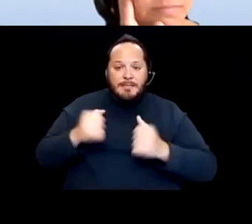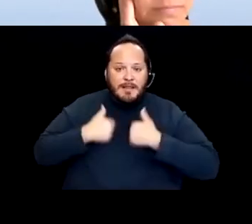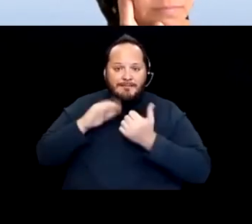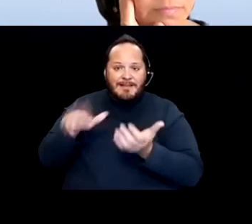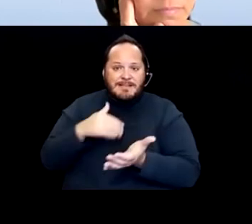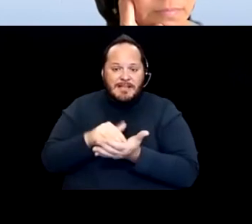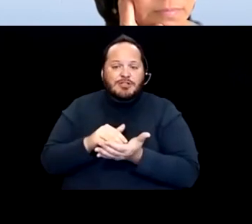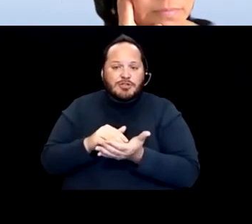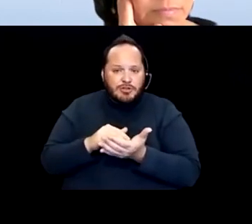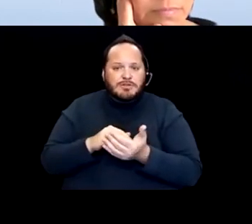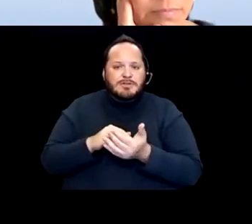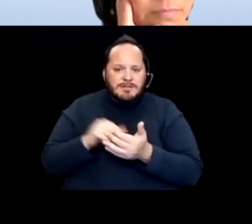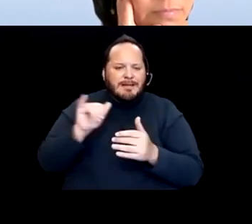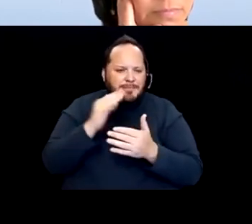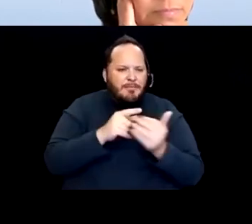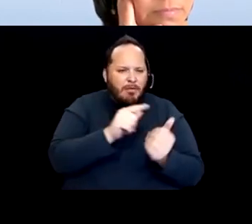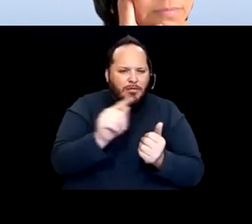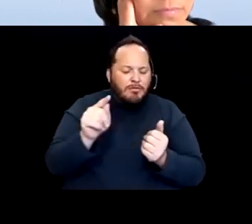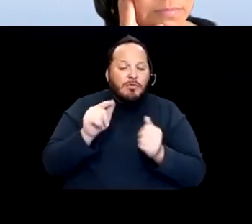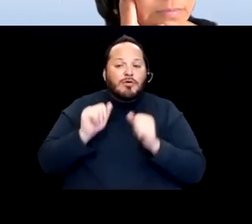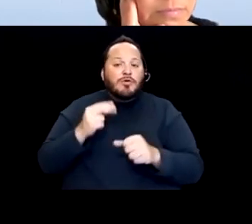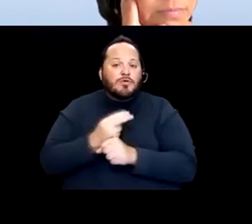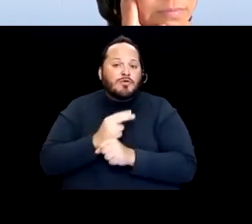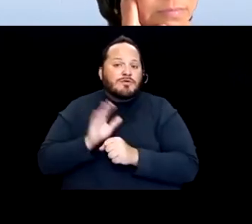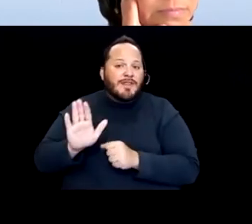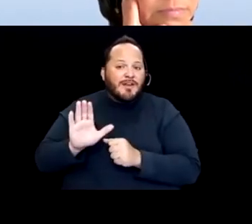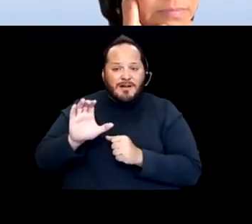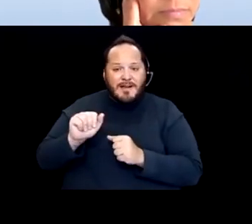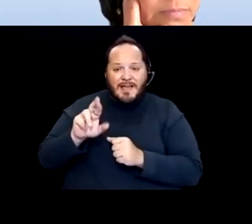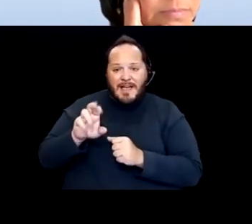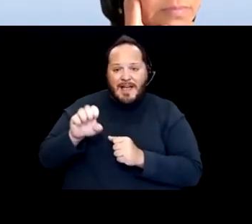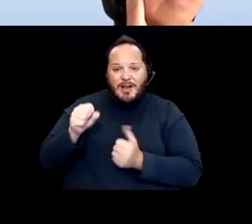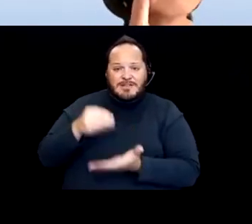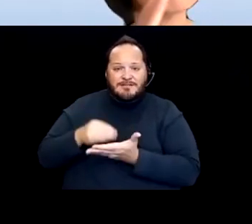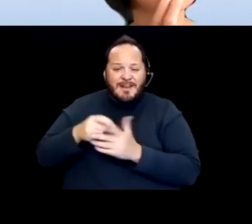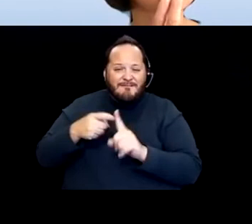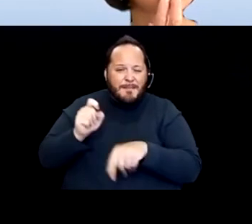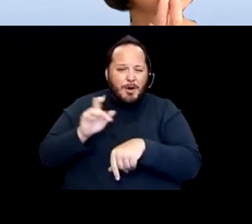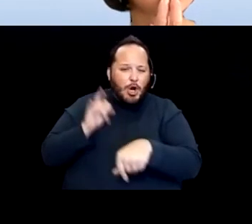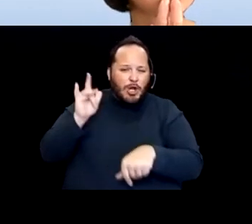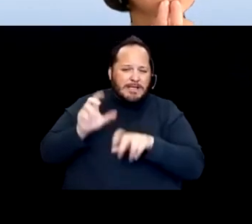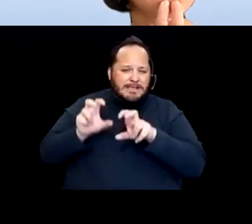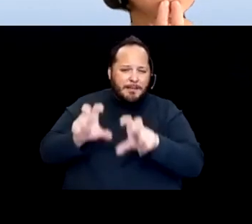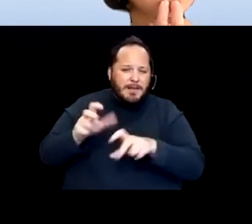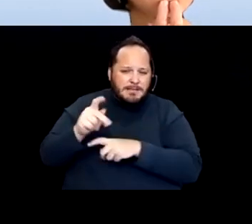we're able to use their CARES funding from one of the early stimulus packages to ensure that people with disabilities